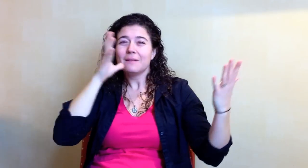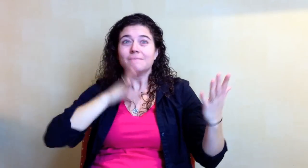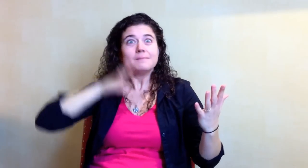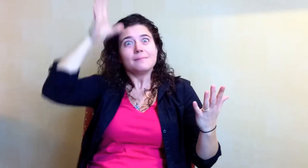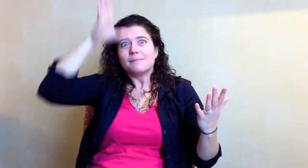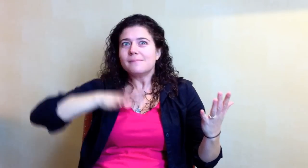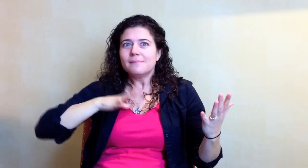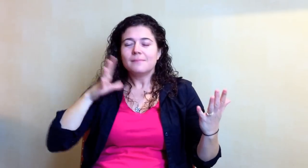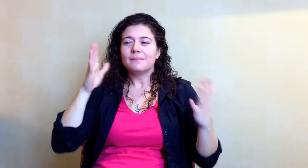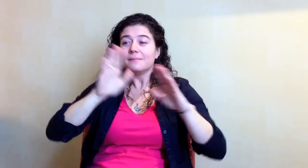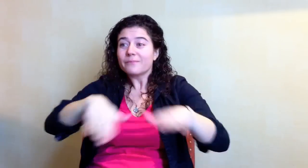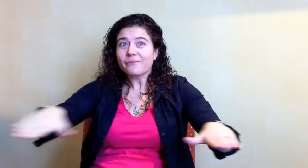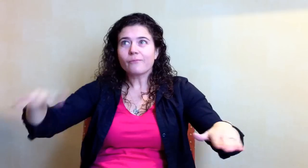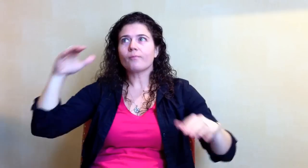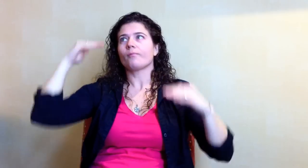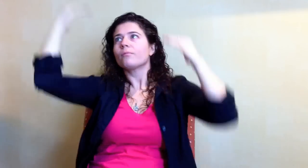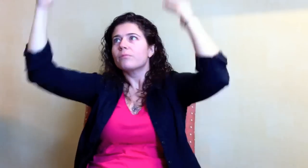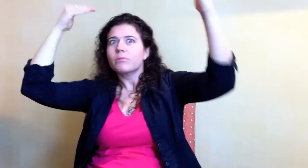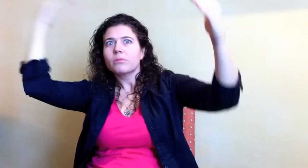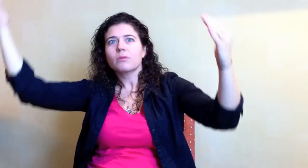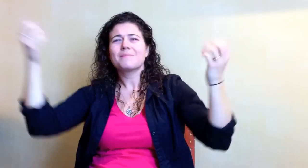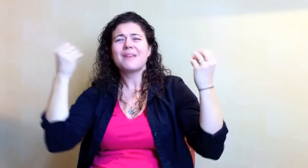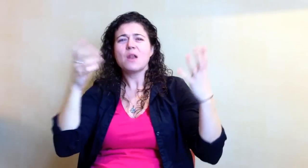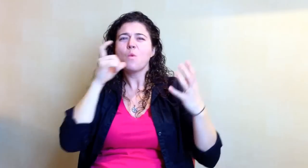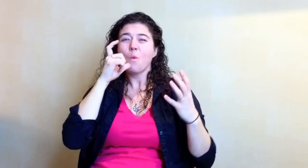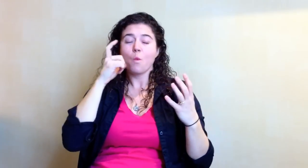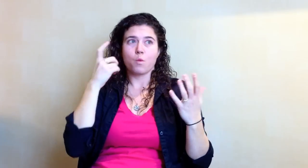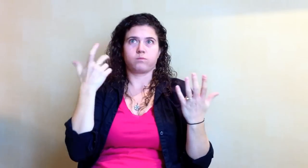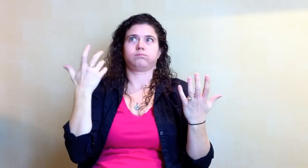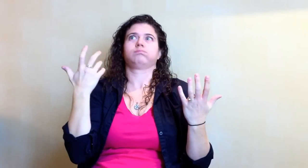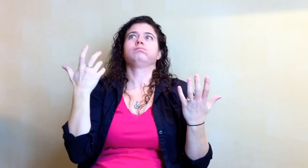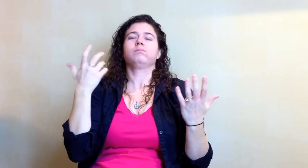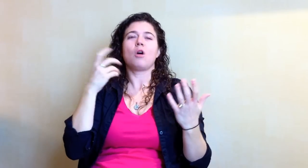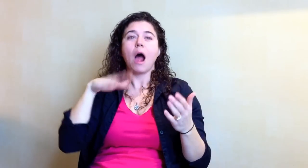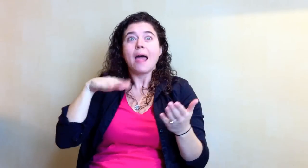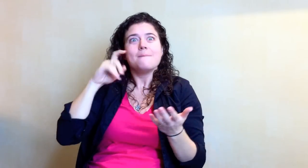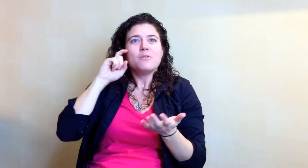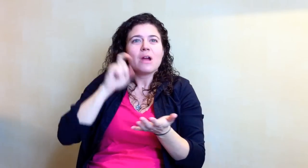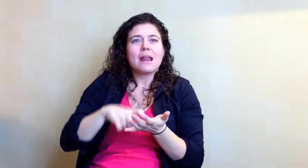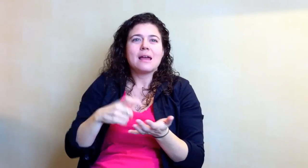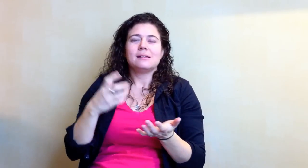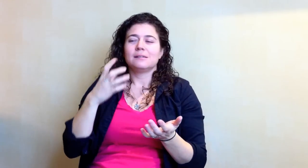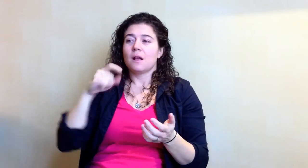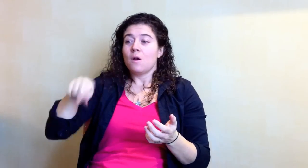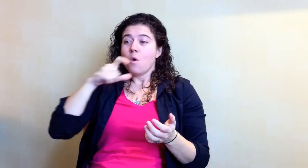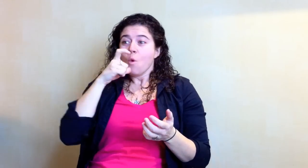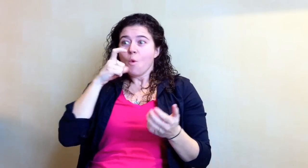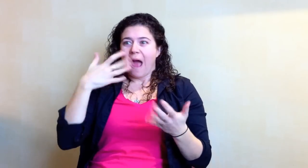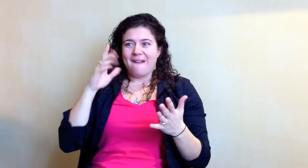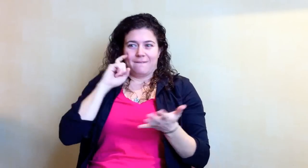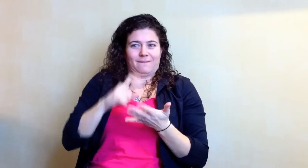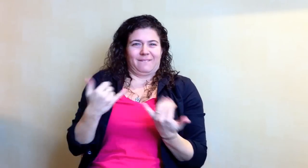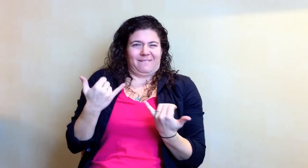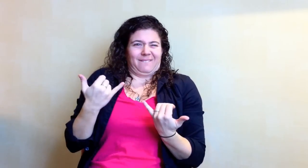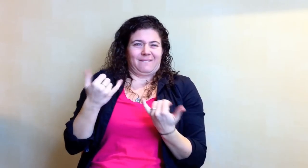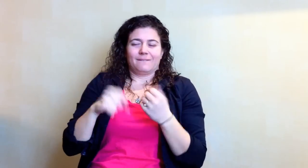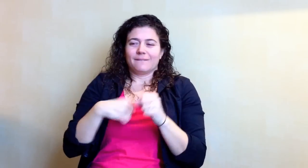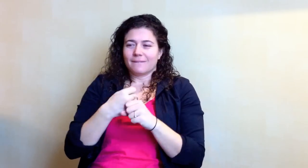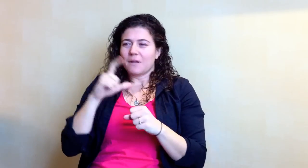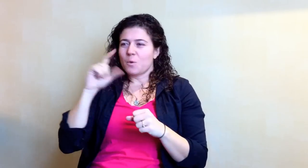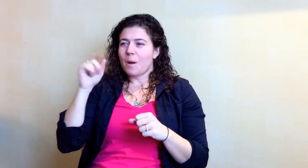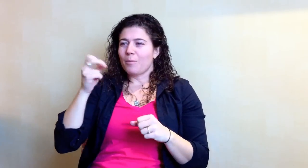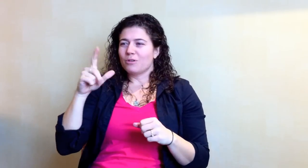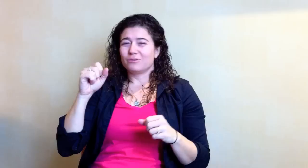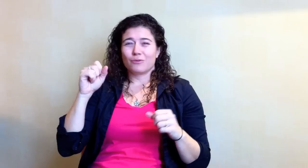women to men to children to adults. Many who have yet been recognized. Those who have been recognIzed, the 20 Pearls